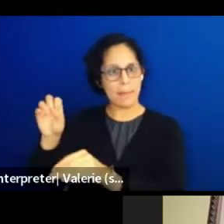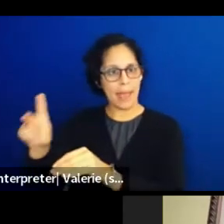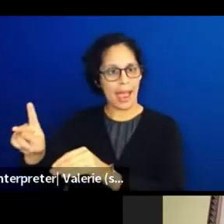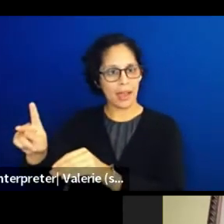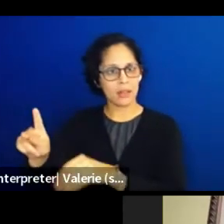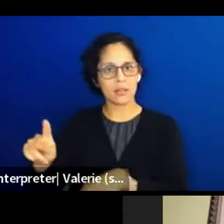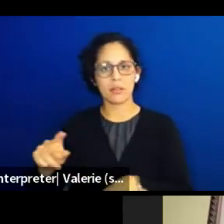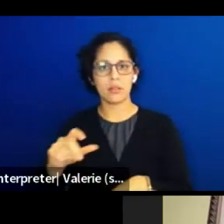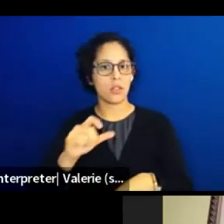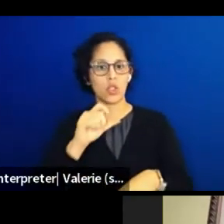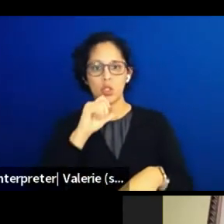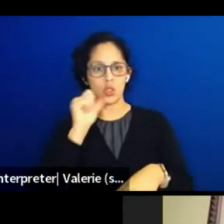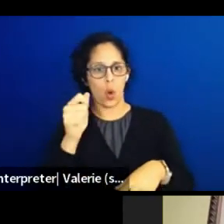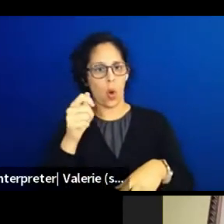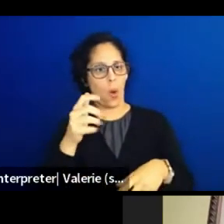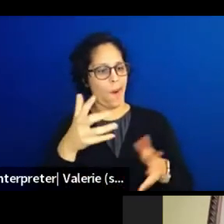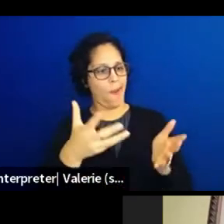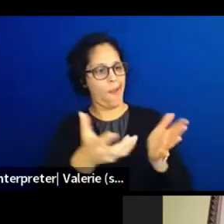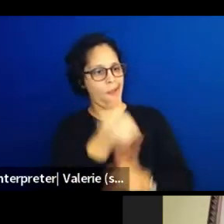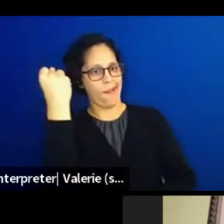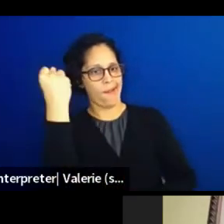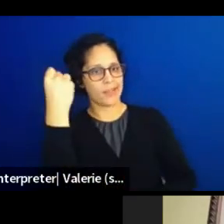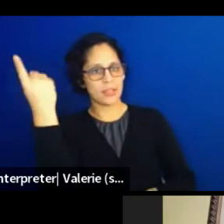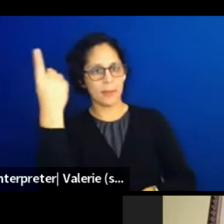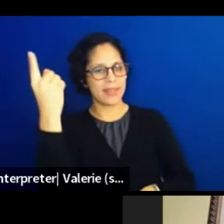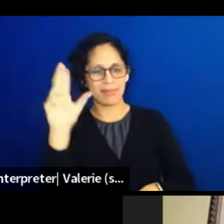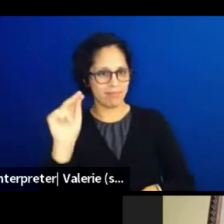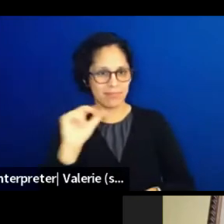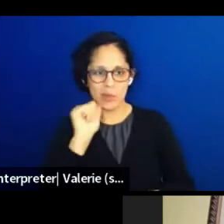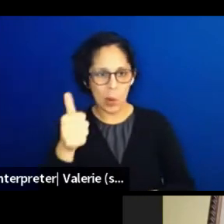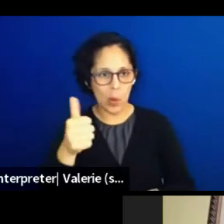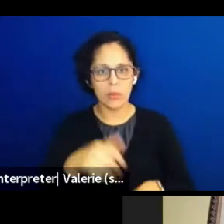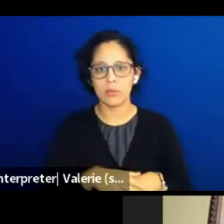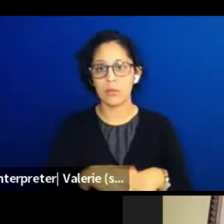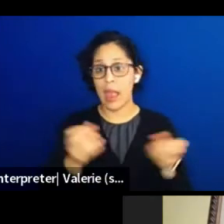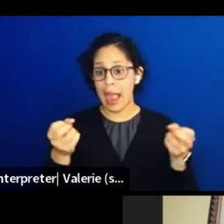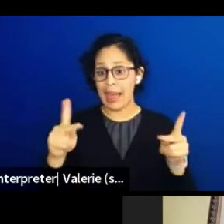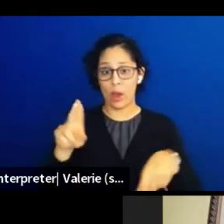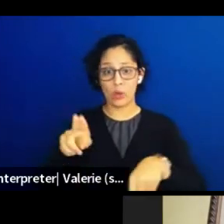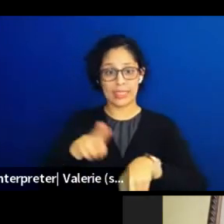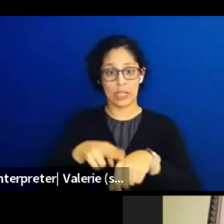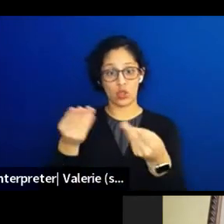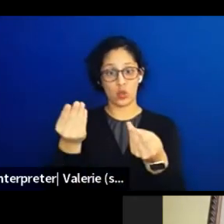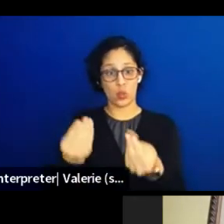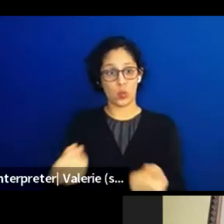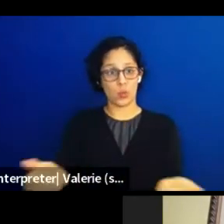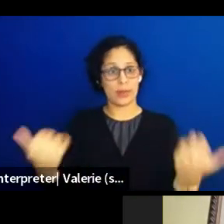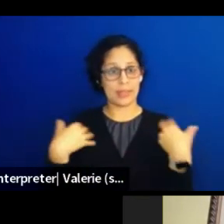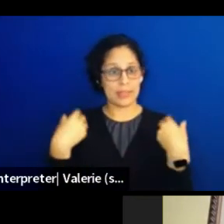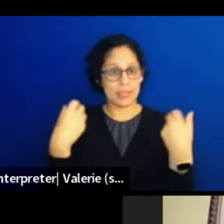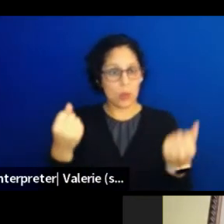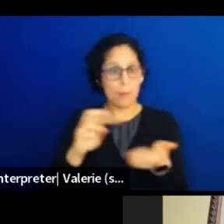that we're always talking about, out here is, let nature heal and that means leave it alone and let nature have its rhythms